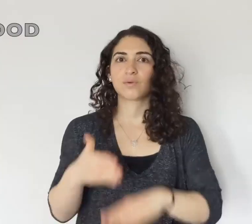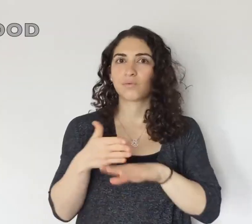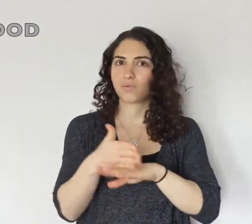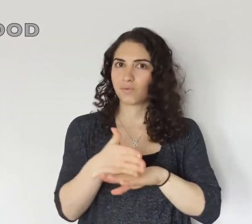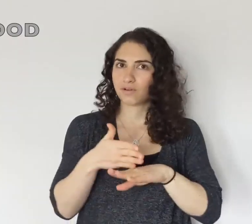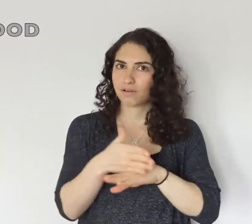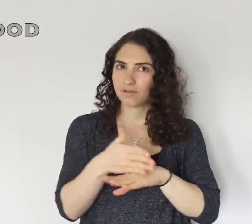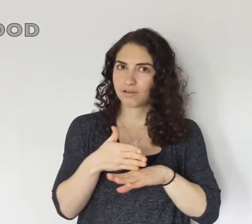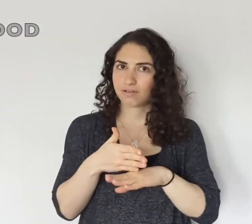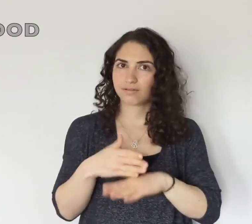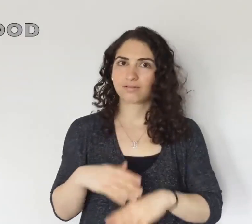WOOD